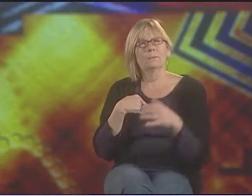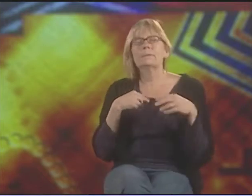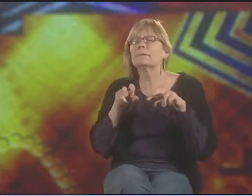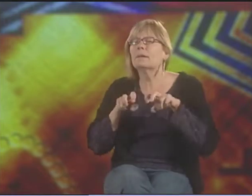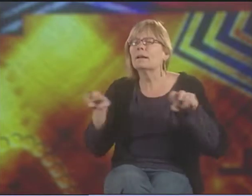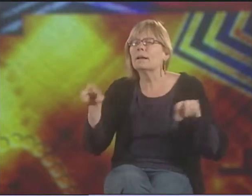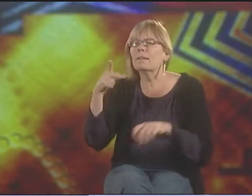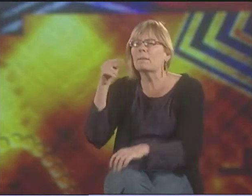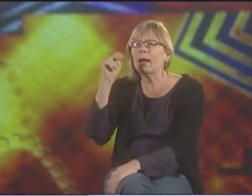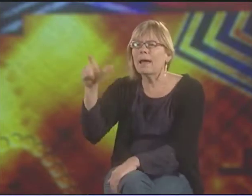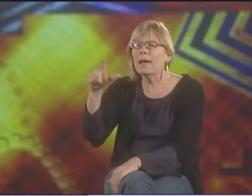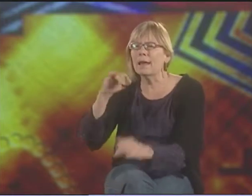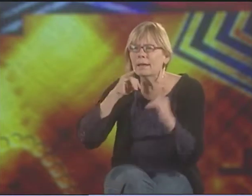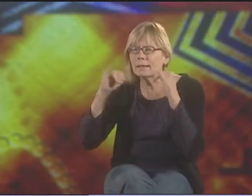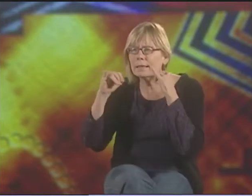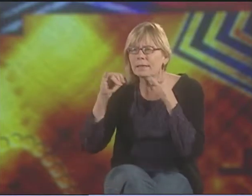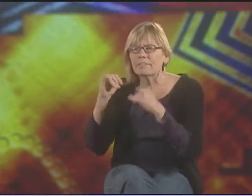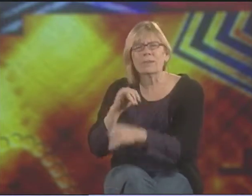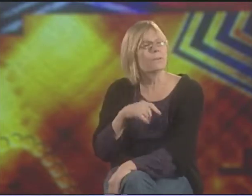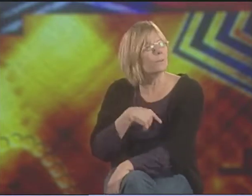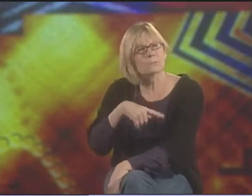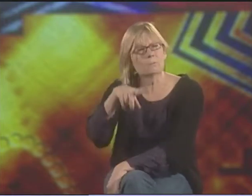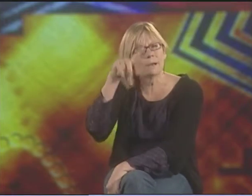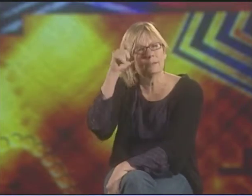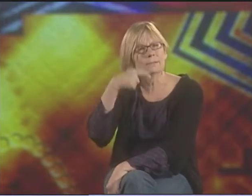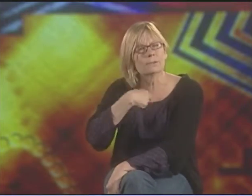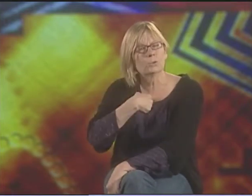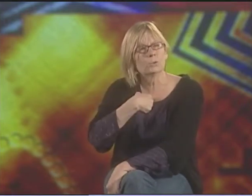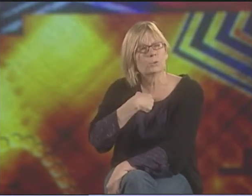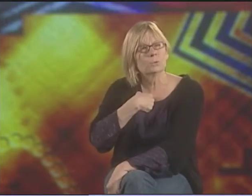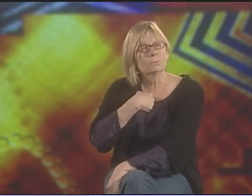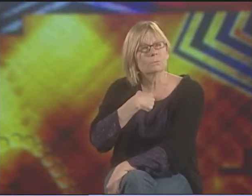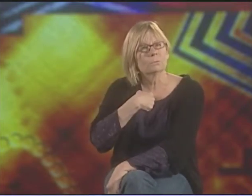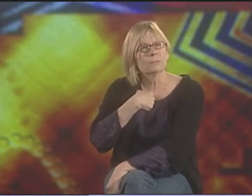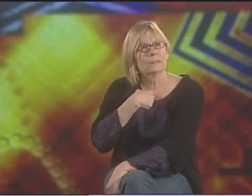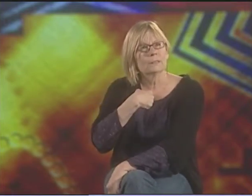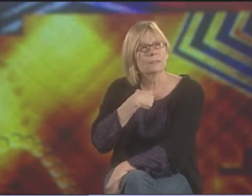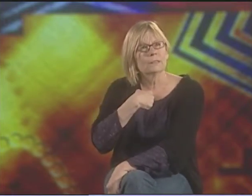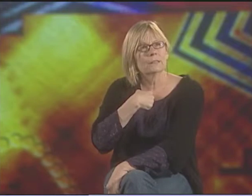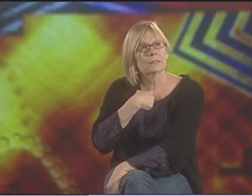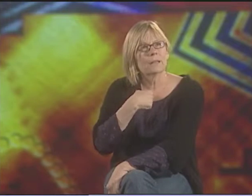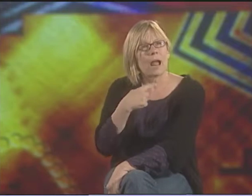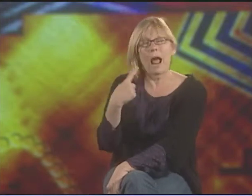THAT PANEL, THE INTERVIEW, I WAS REALLY PUZZLED. I WAS CONFUSED.